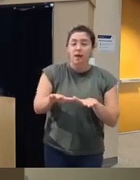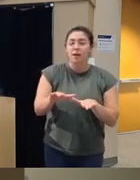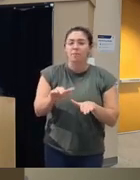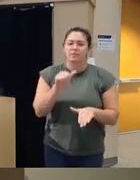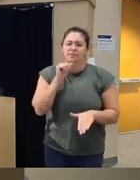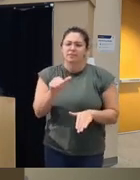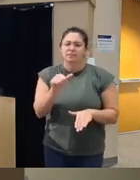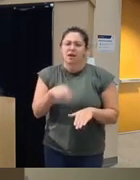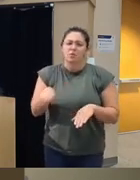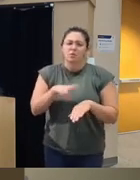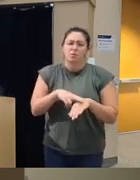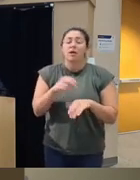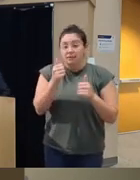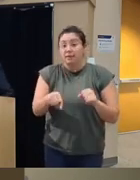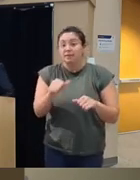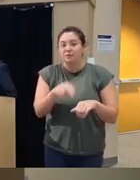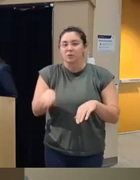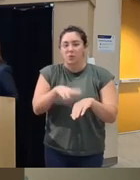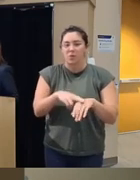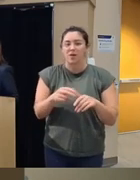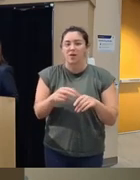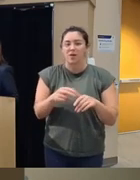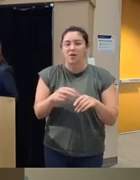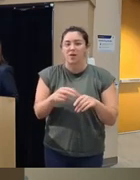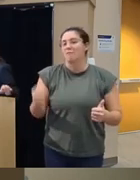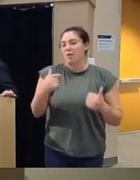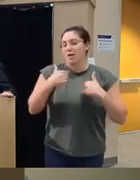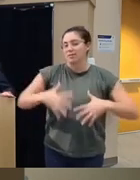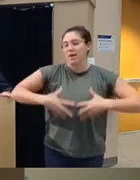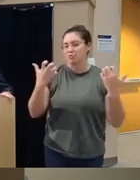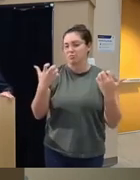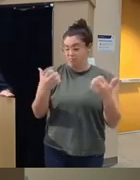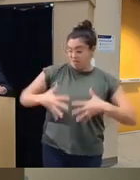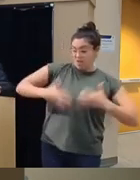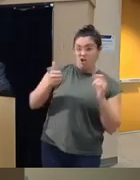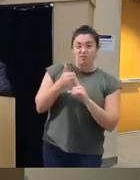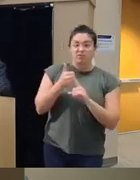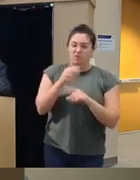with anger in fact anger is a normal emotion when kept in check or channeled in healthy